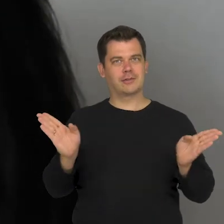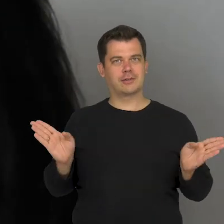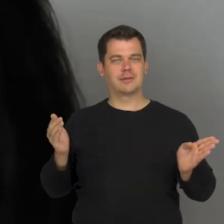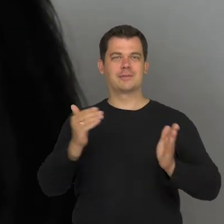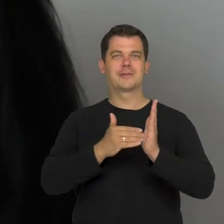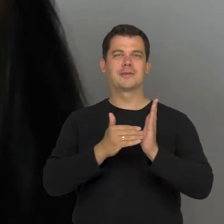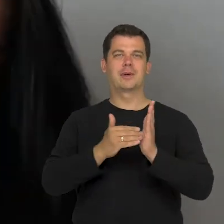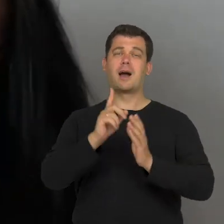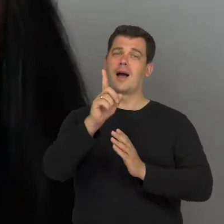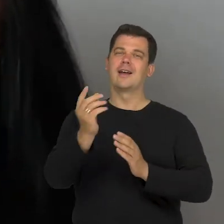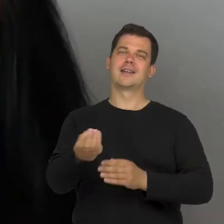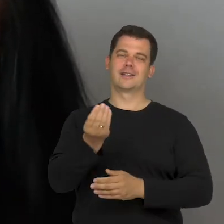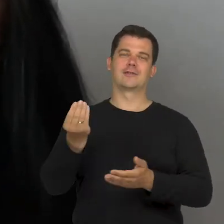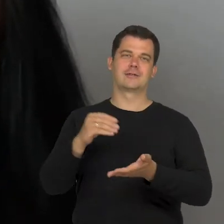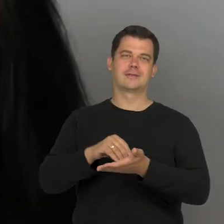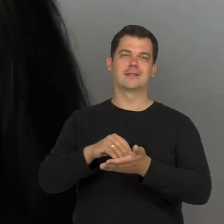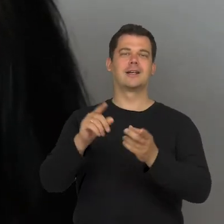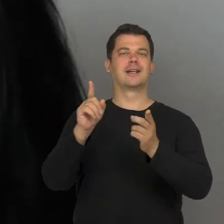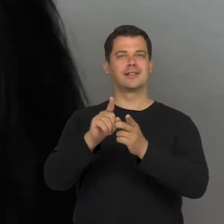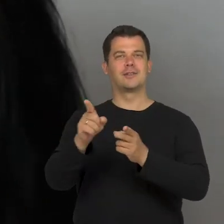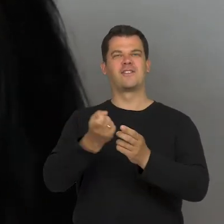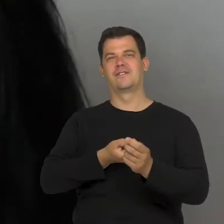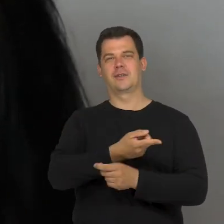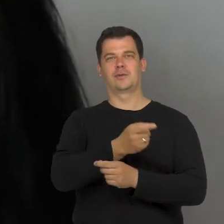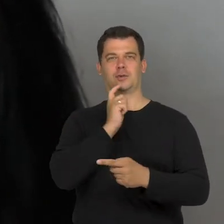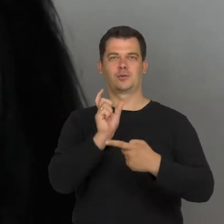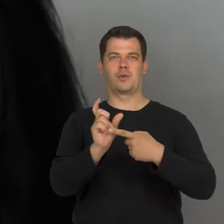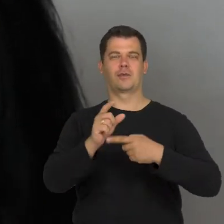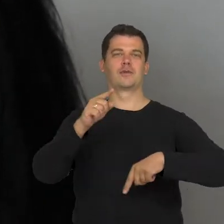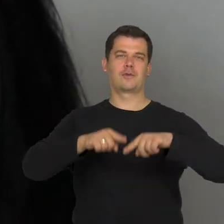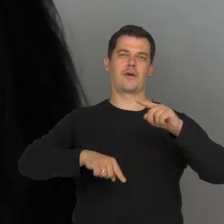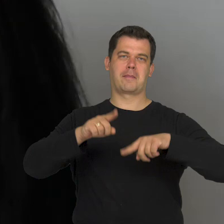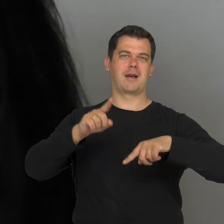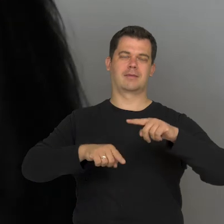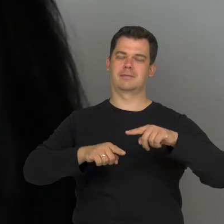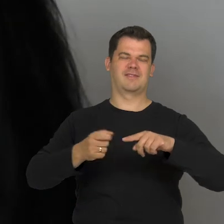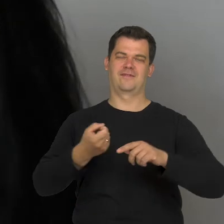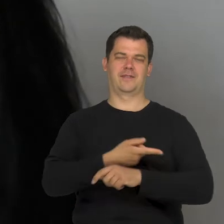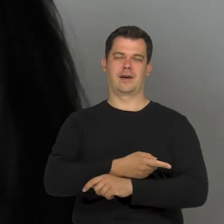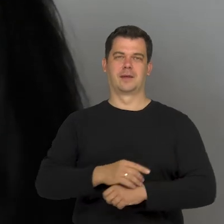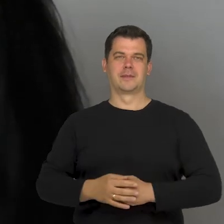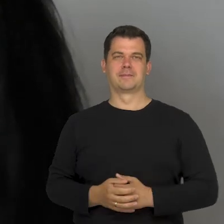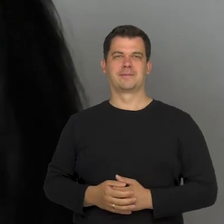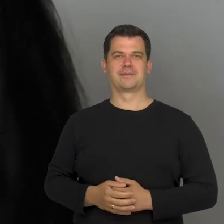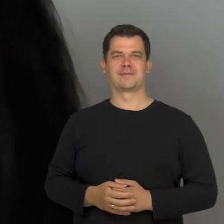and remove from our dictionaries that construct of normality, norms and normal.